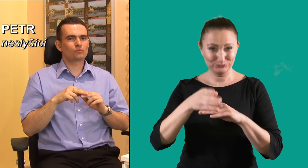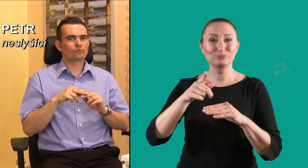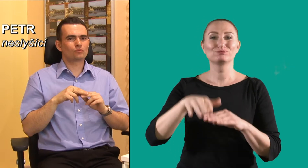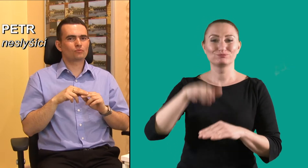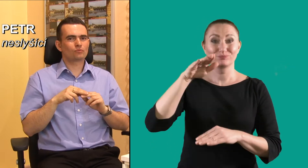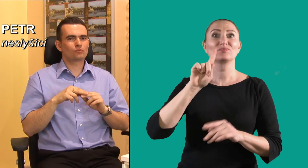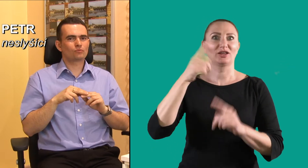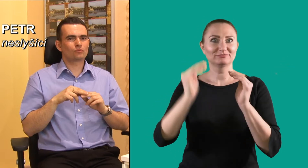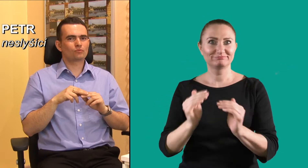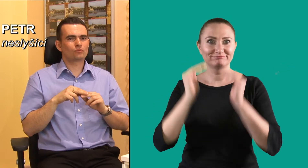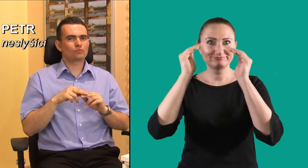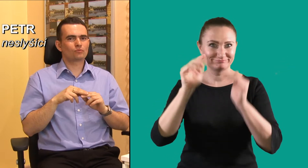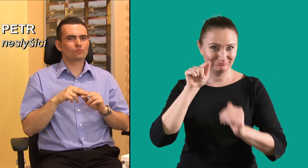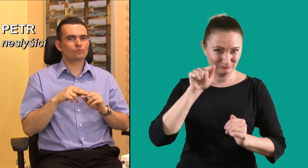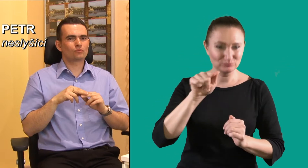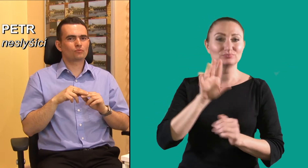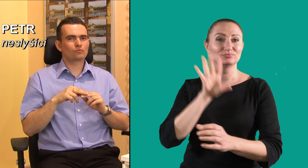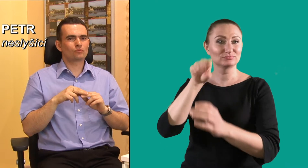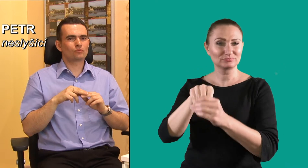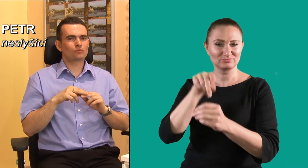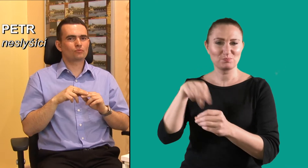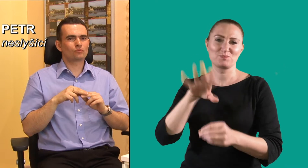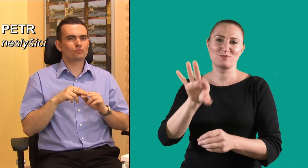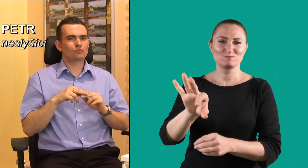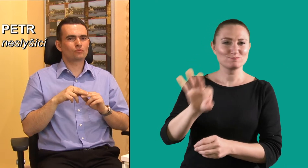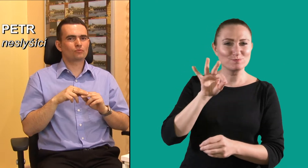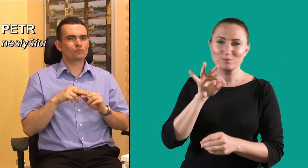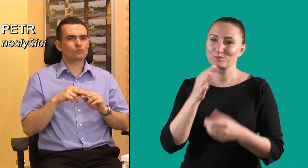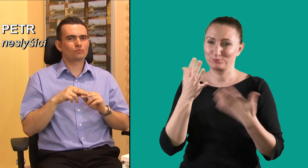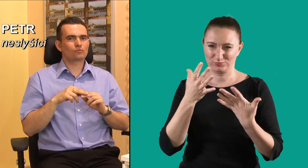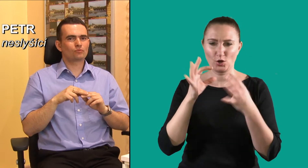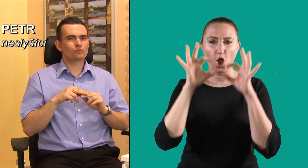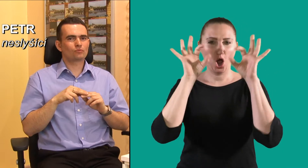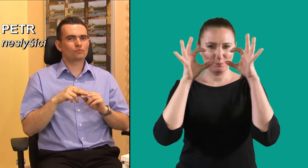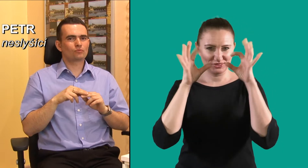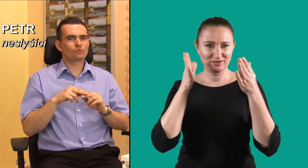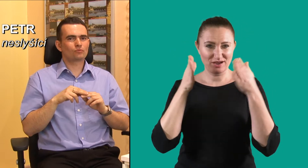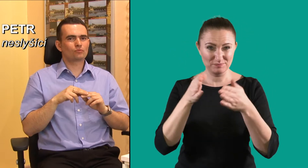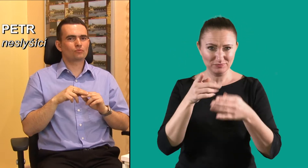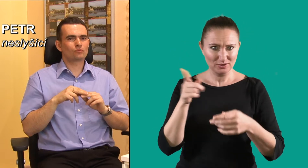He then enrolled in high school. He chose to focus on optics.